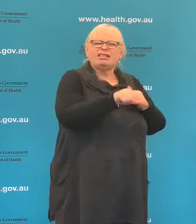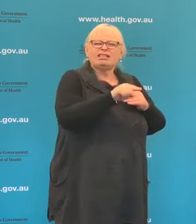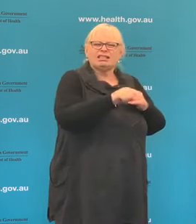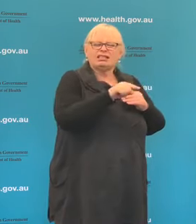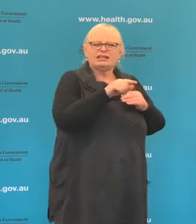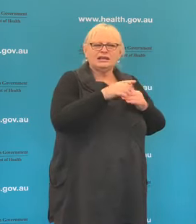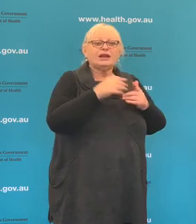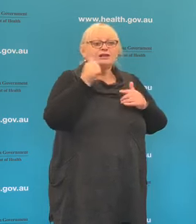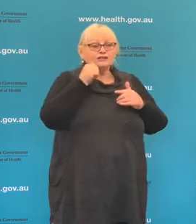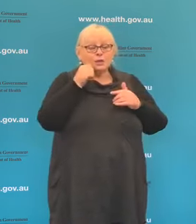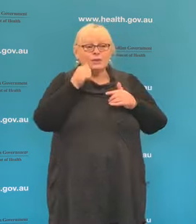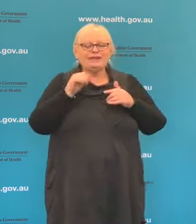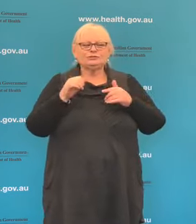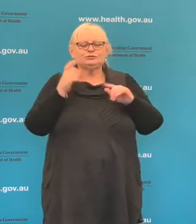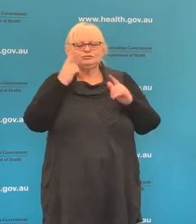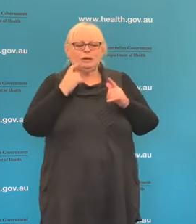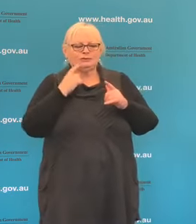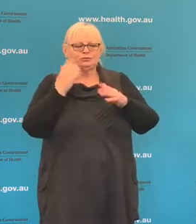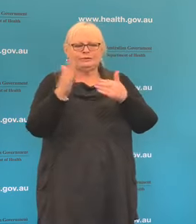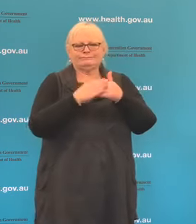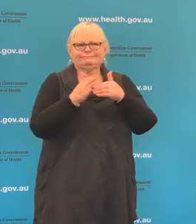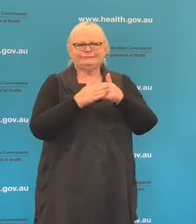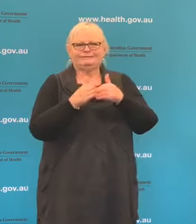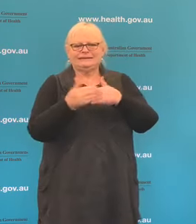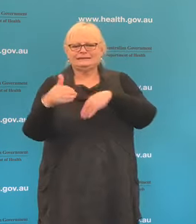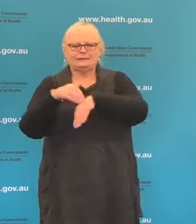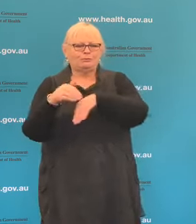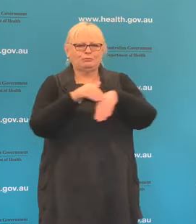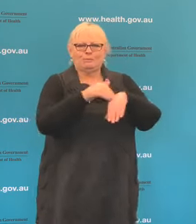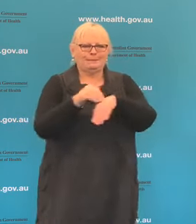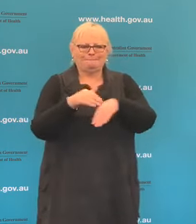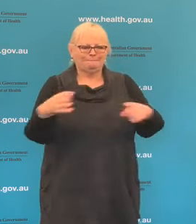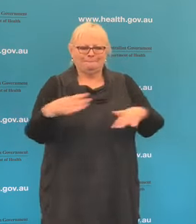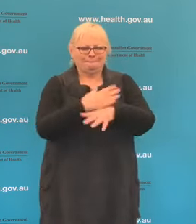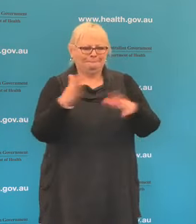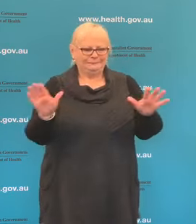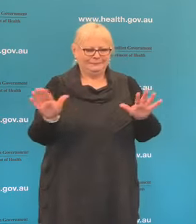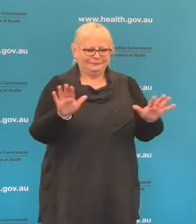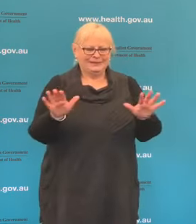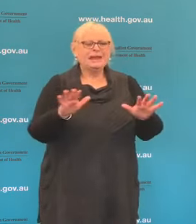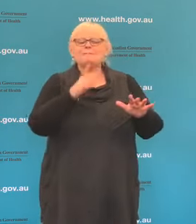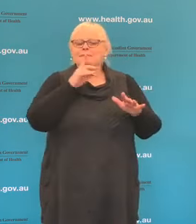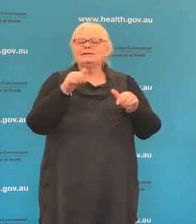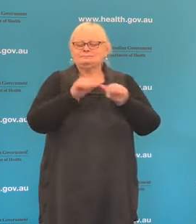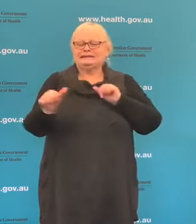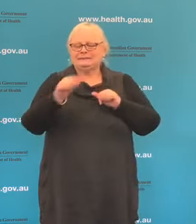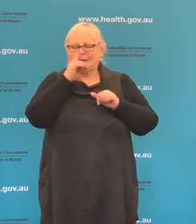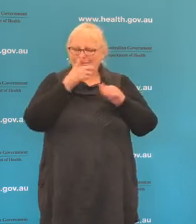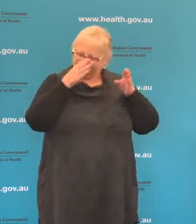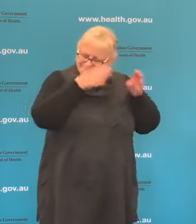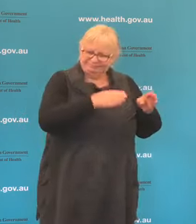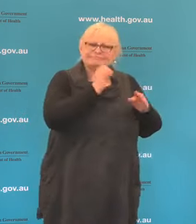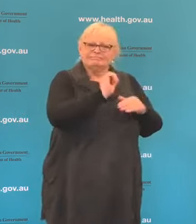between the two different apps whether there is any clash, most important the people are managing their diabetes and doing so safely.